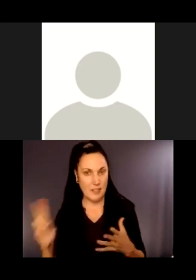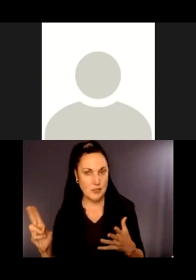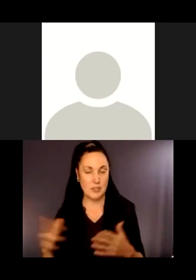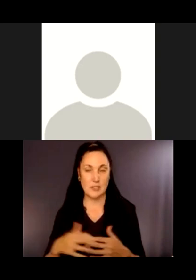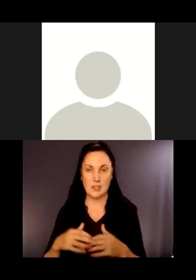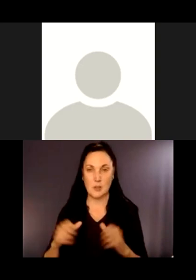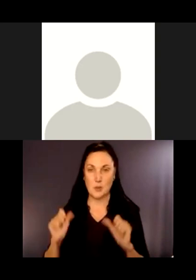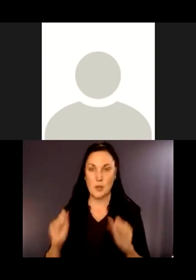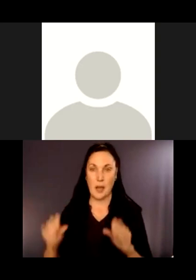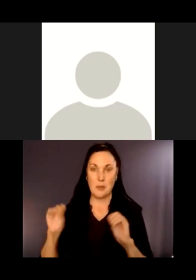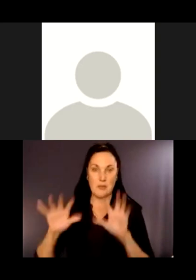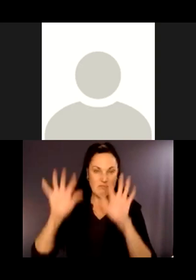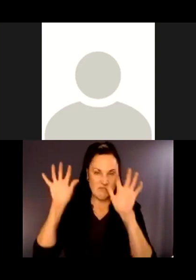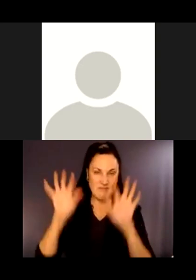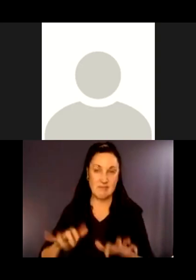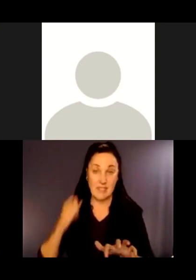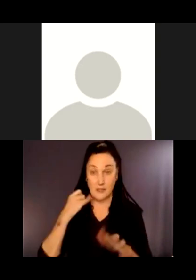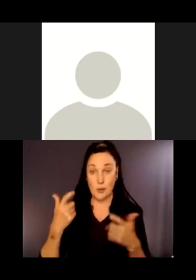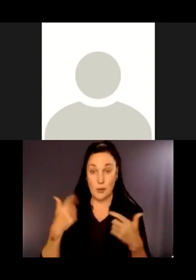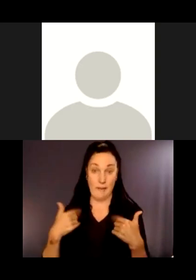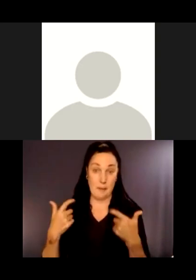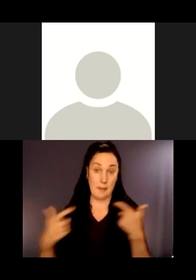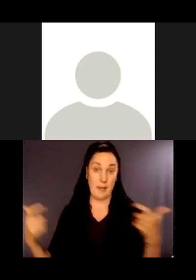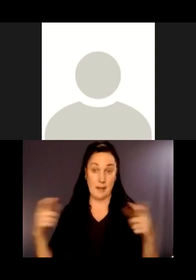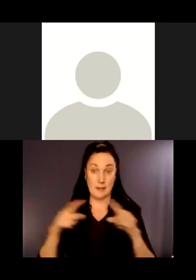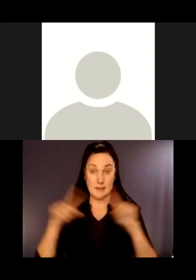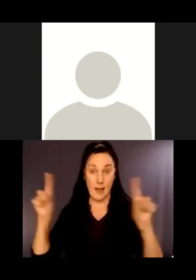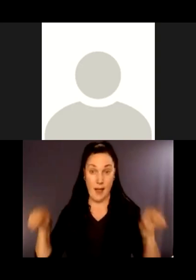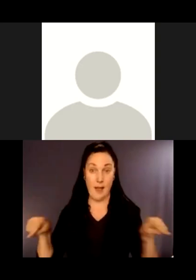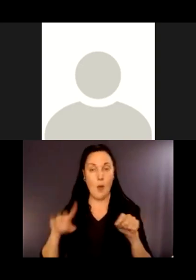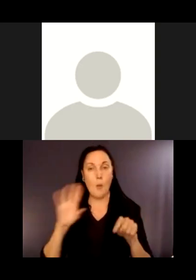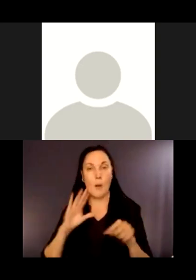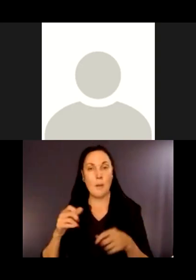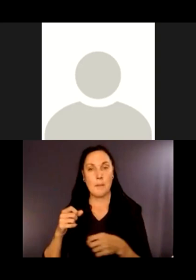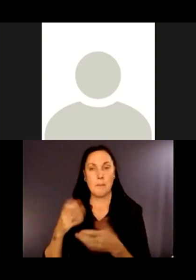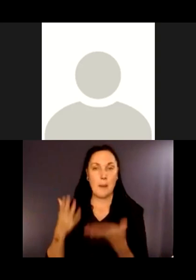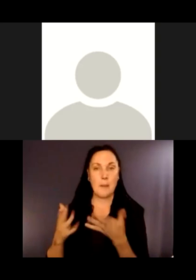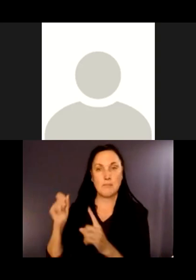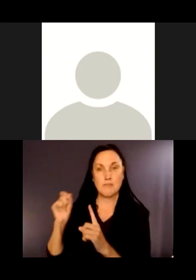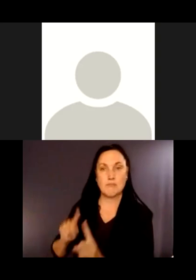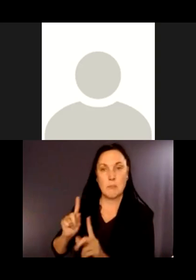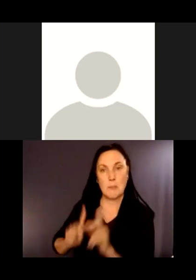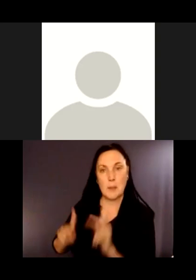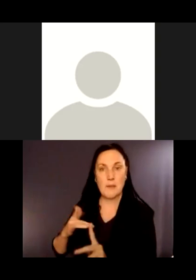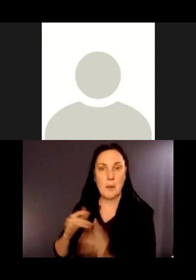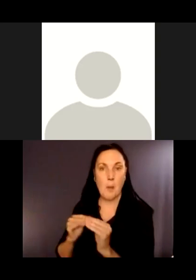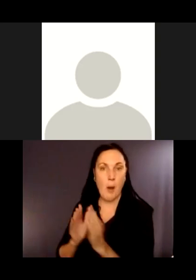That would draw people, I think, to go down the trail and explore. But there's so much to talk about.